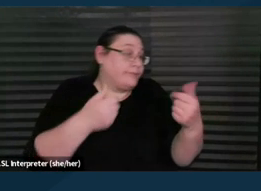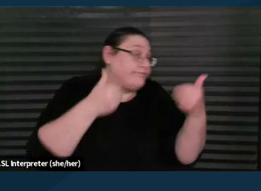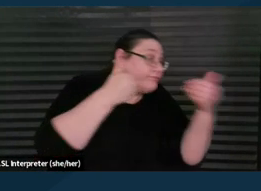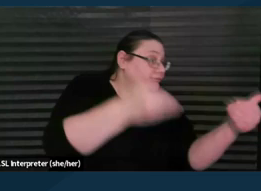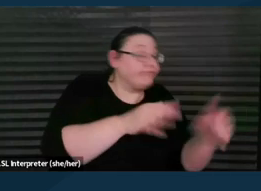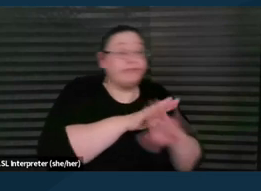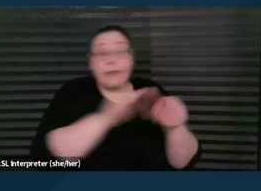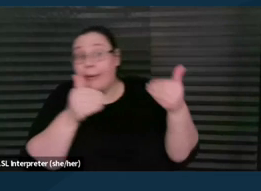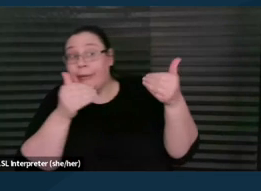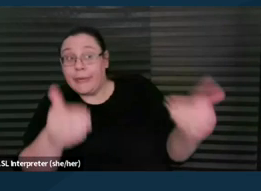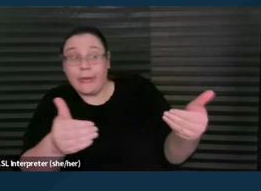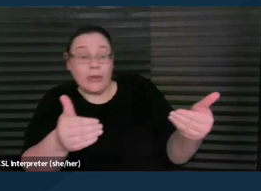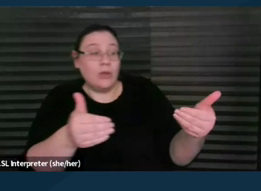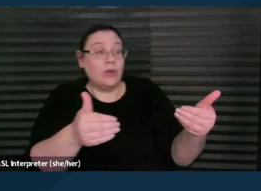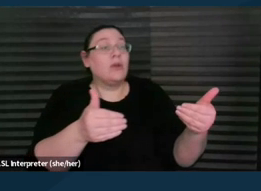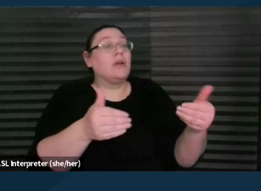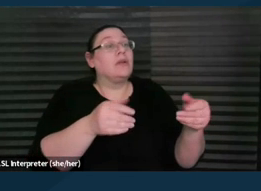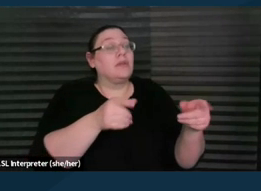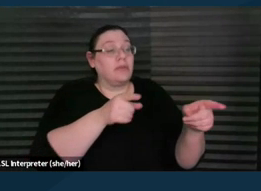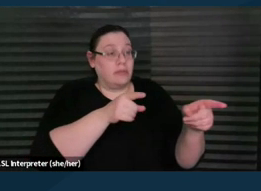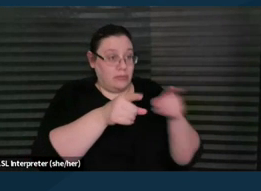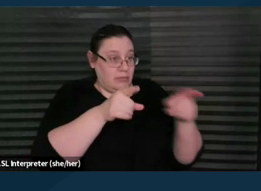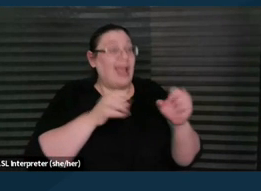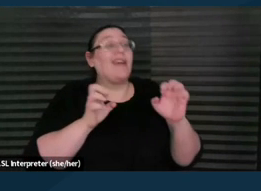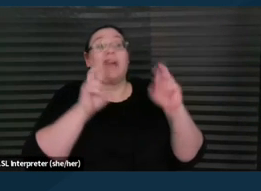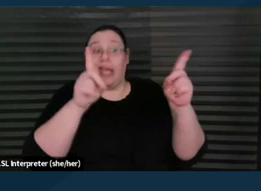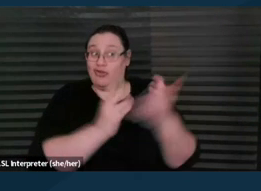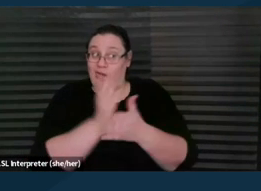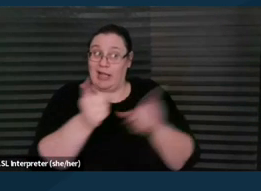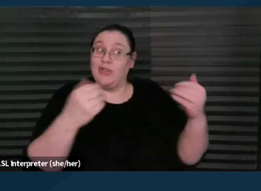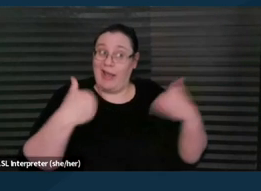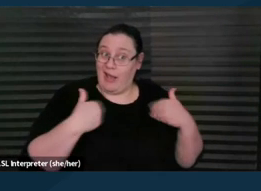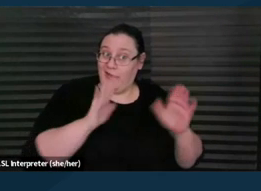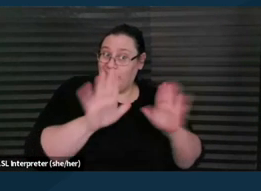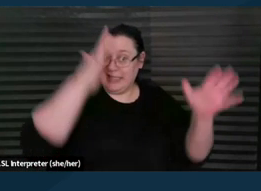and you both have educational rights, you know, decision making rights for the child,